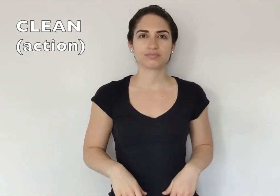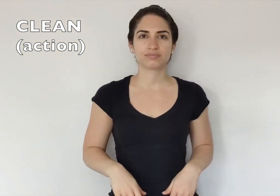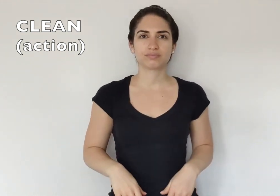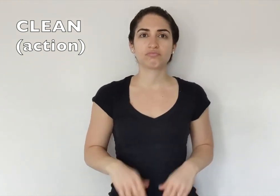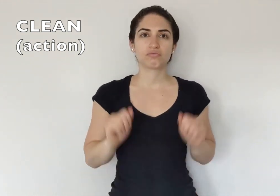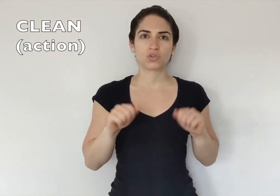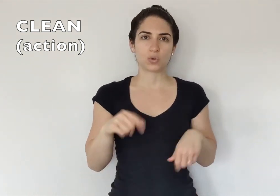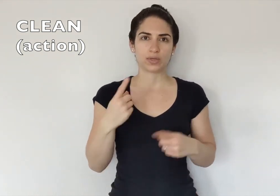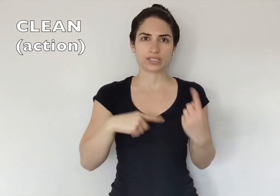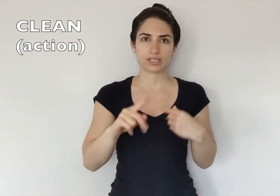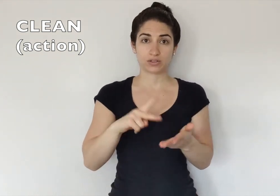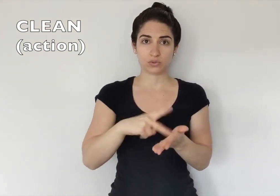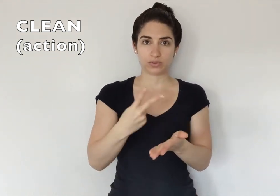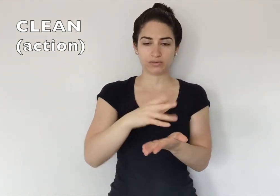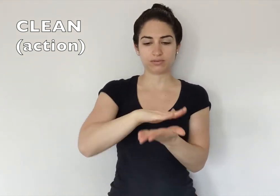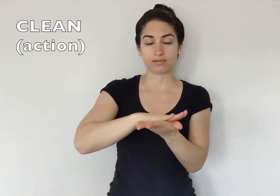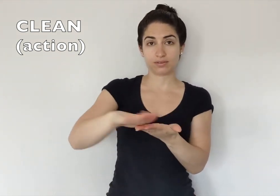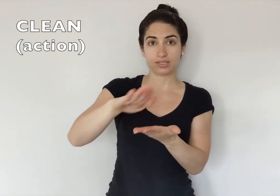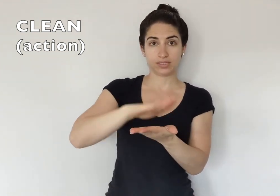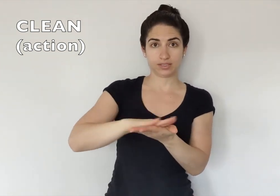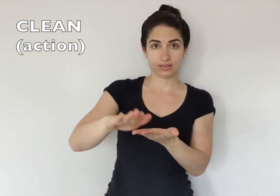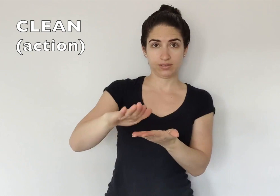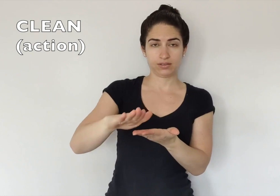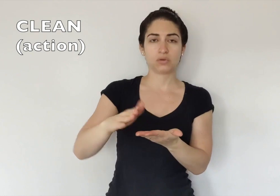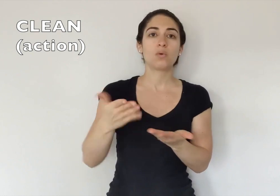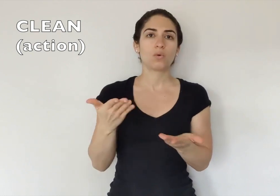You can sign it twice like this,